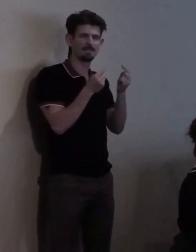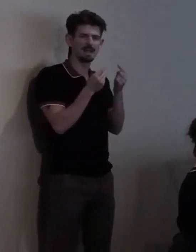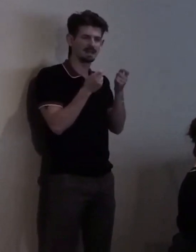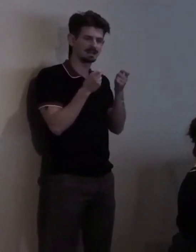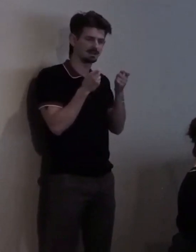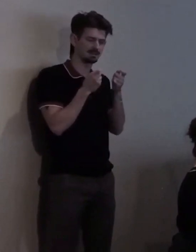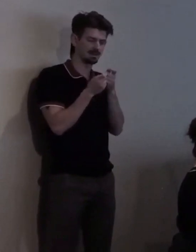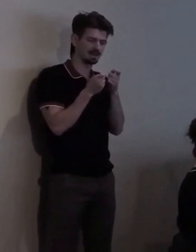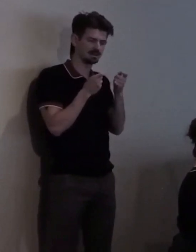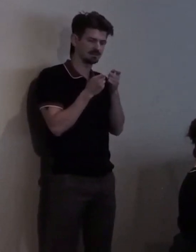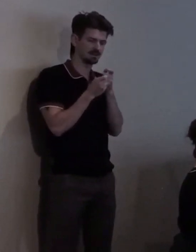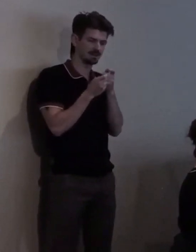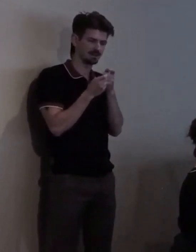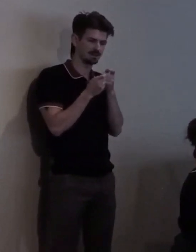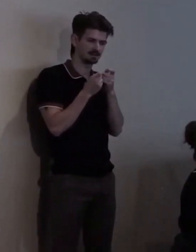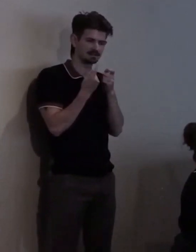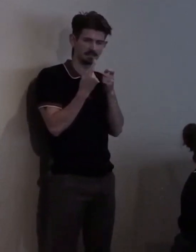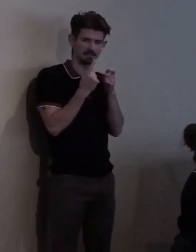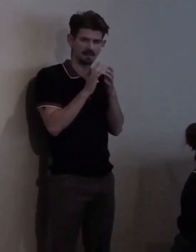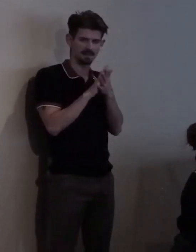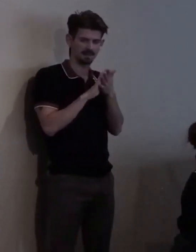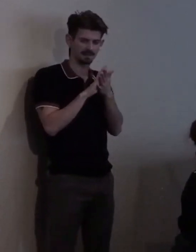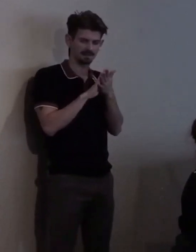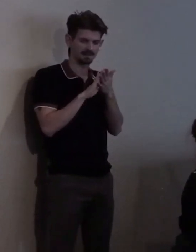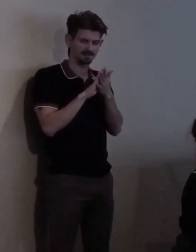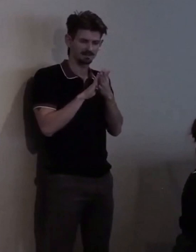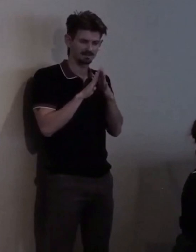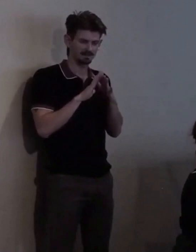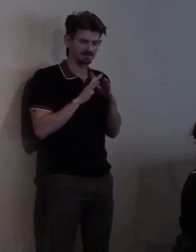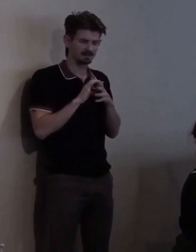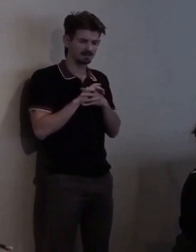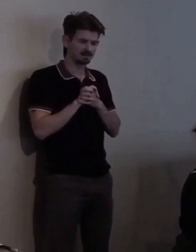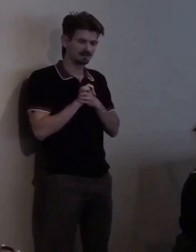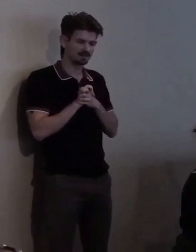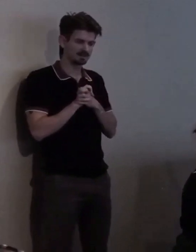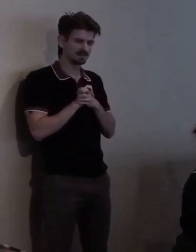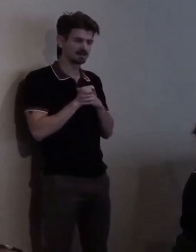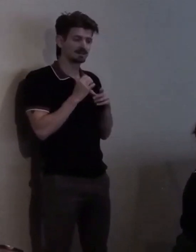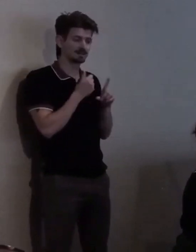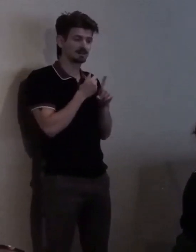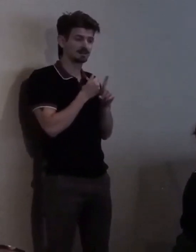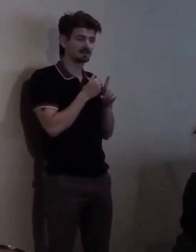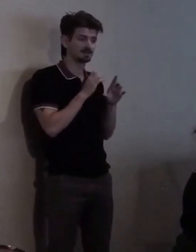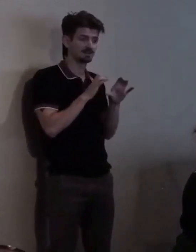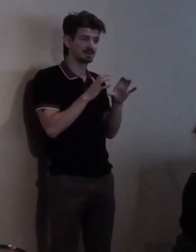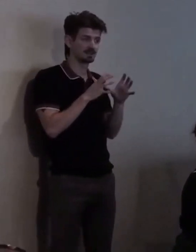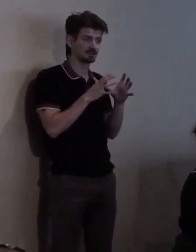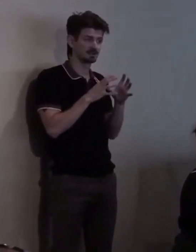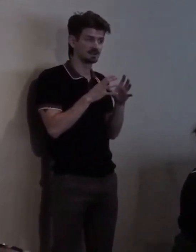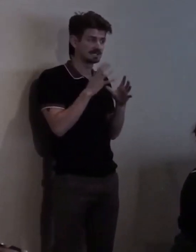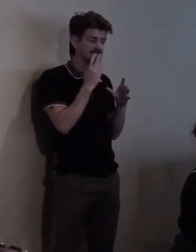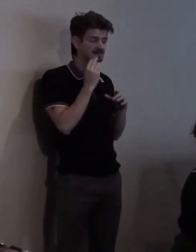Uhm... Christina has done a tremendous amount of hate crimes legislation work.